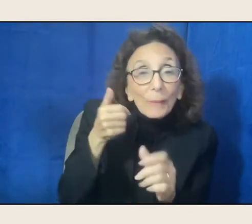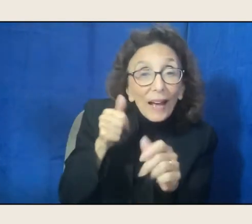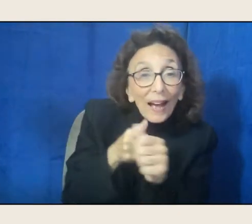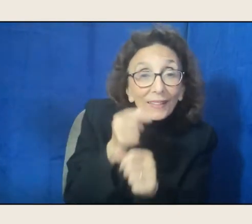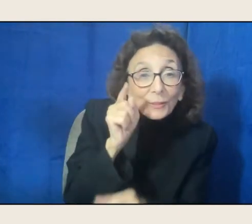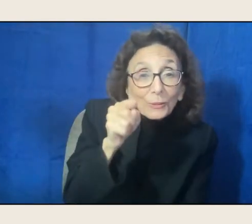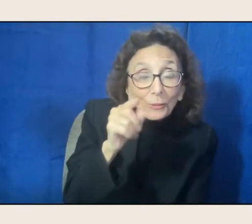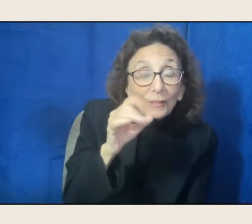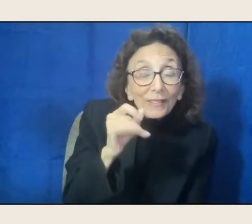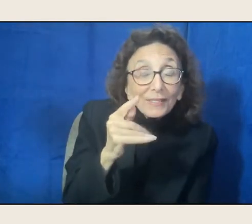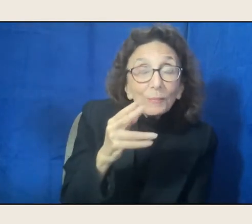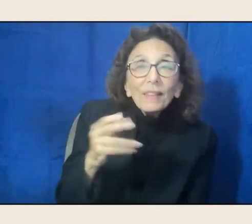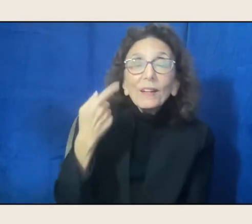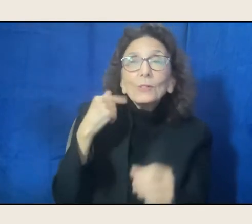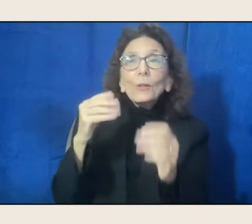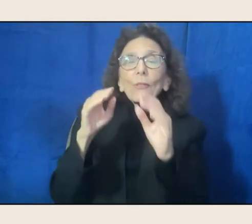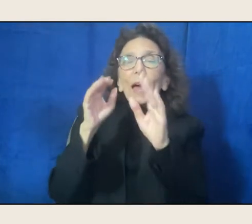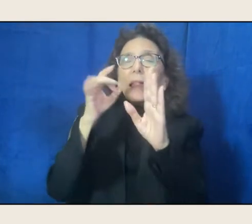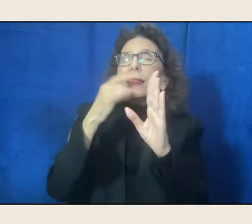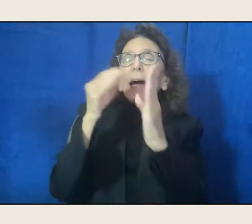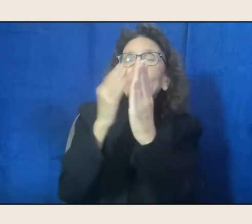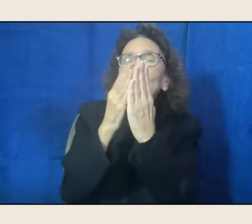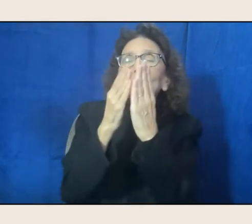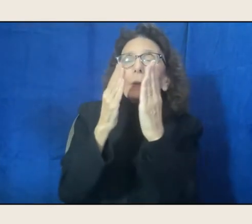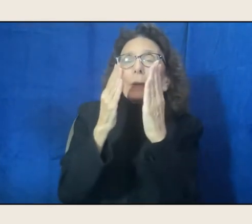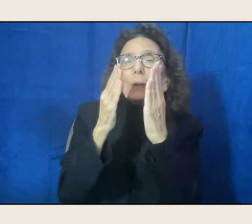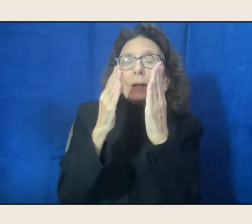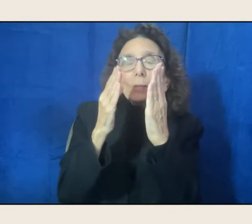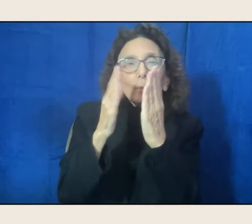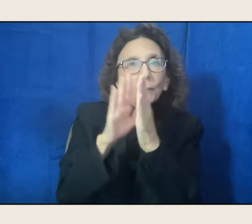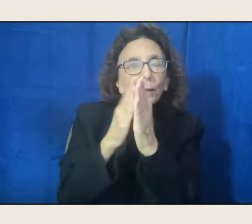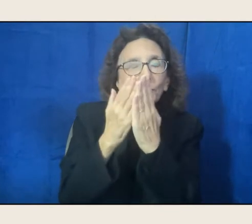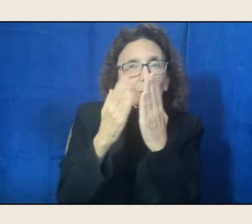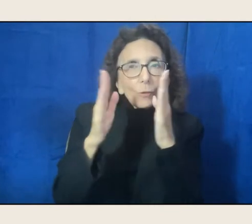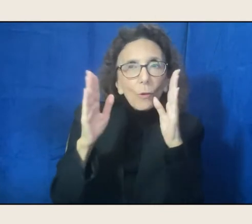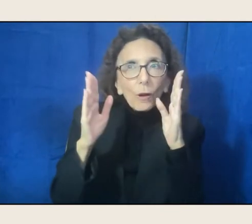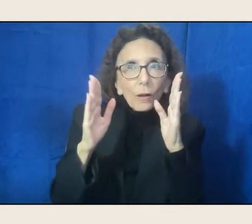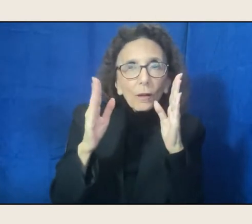so that you might have a glimmer of understanding,